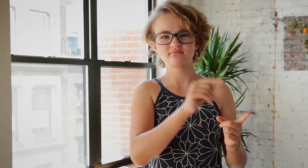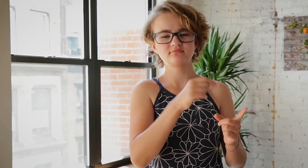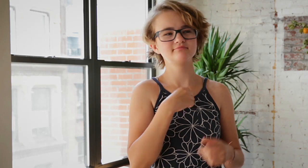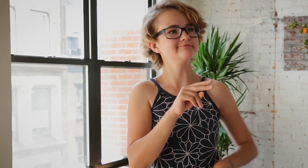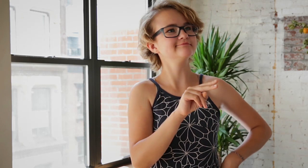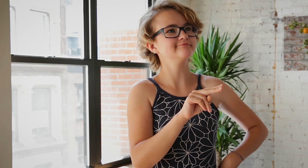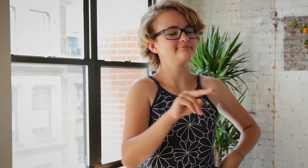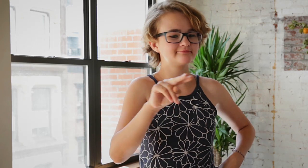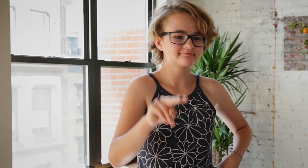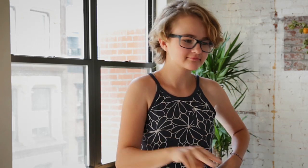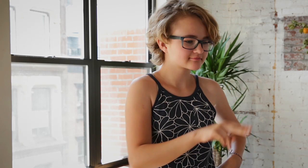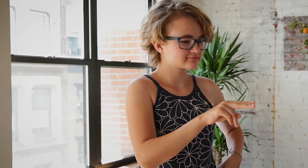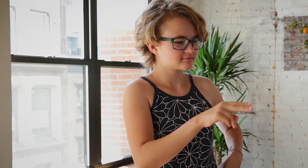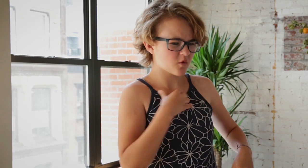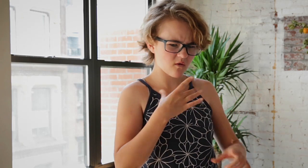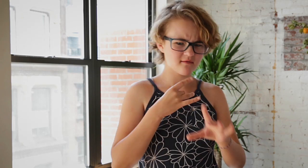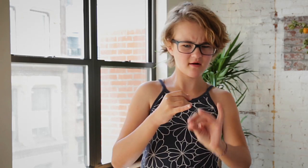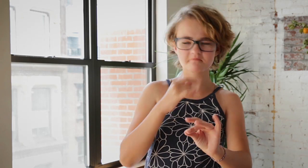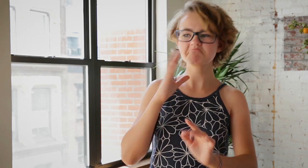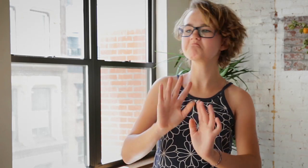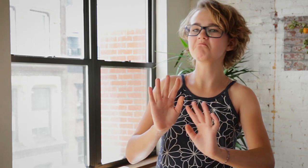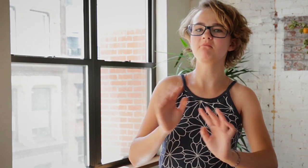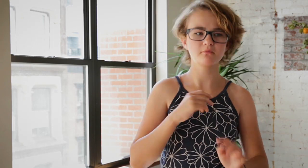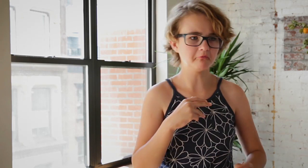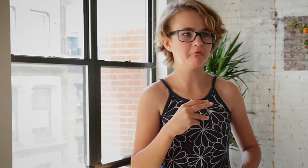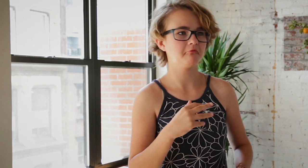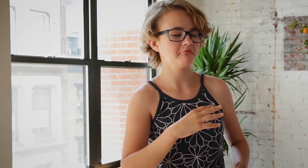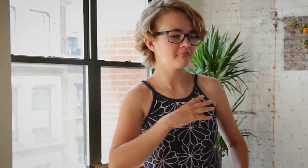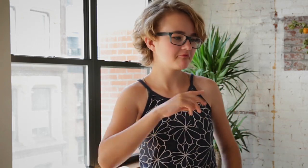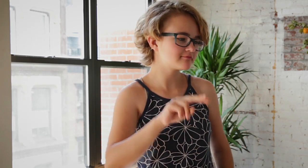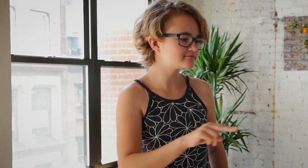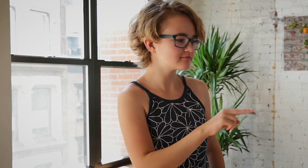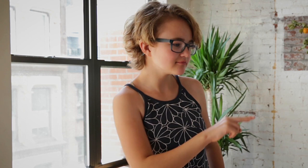He's so smart. I was admiring him and then looked at the frames. I told him I liked a particular frame, and he brushed me off. That was interesting.